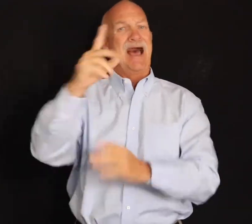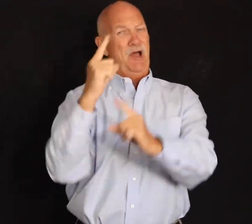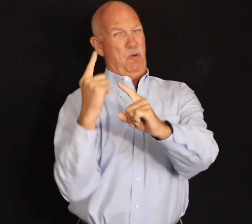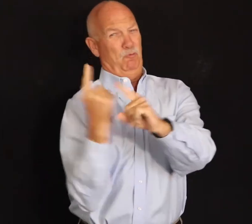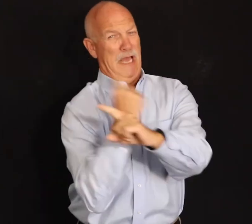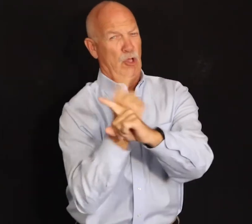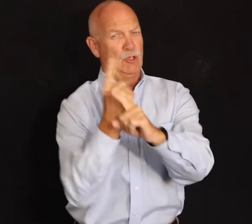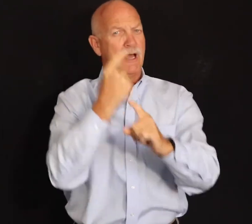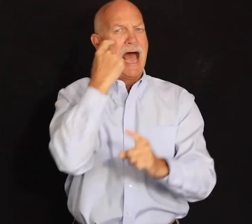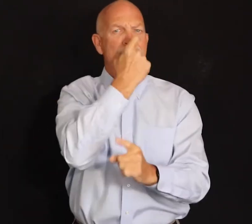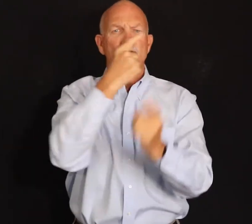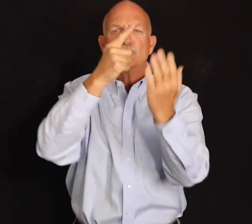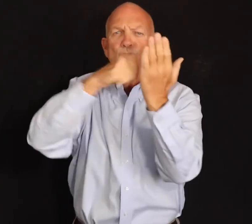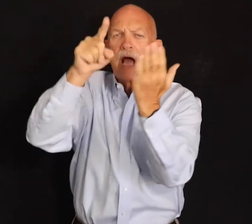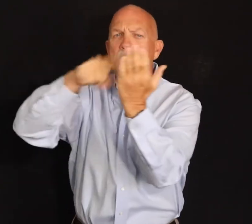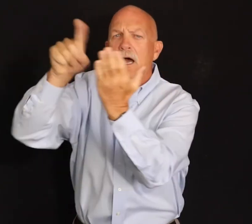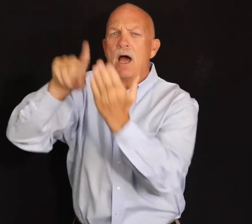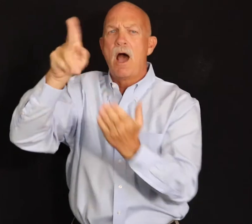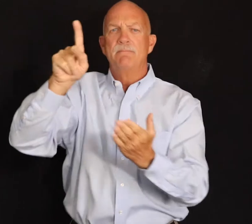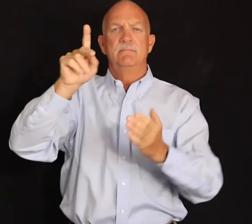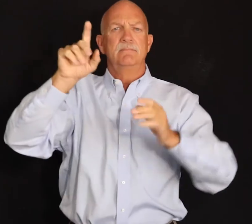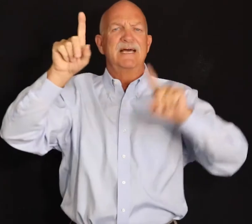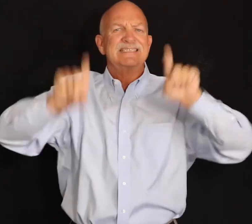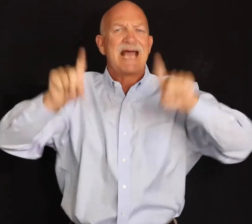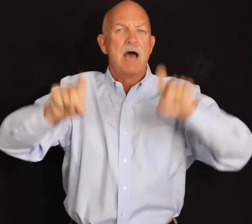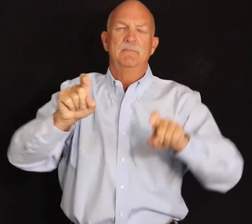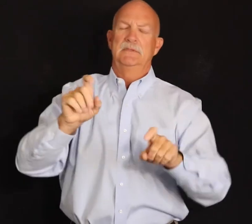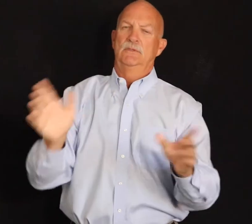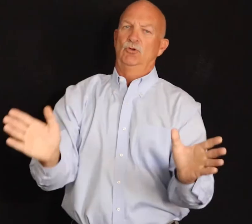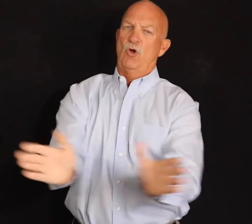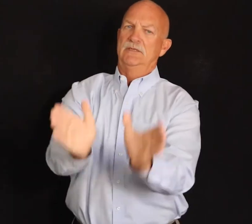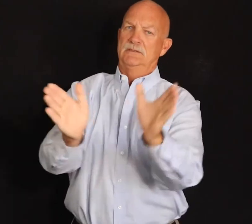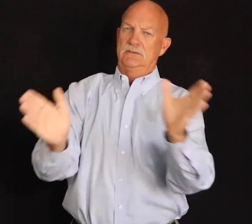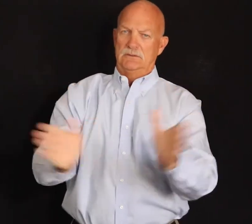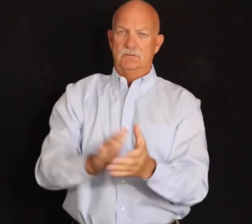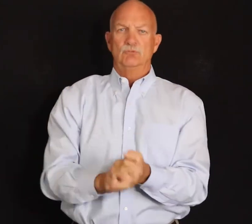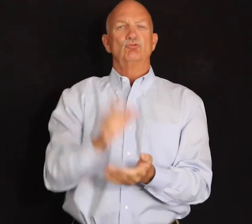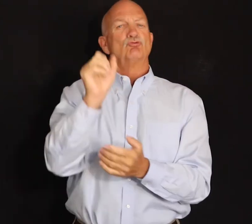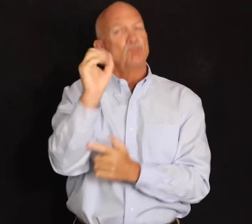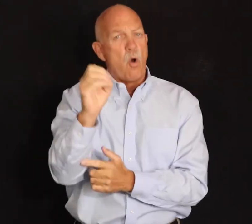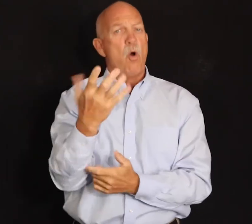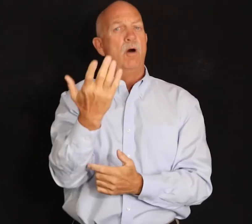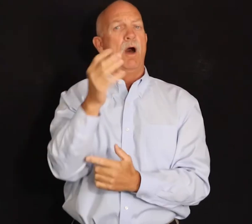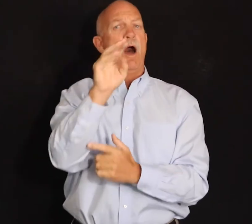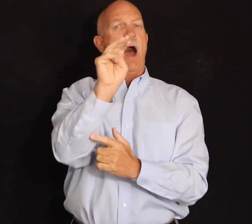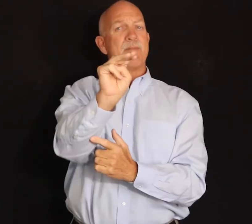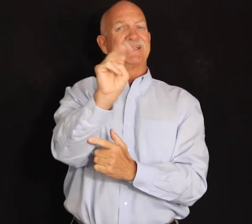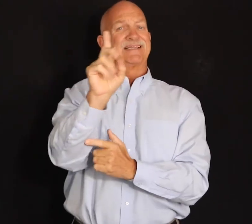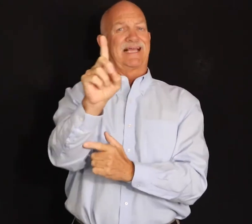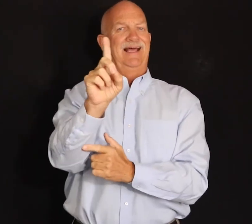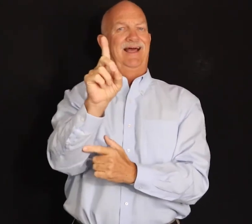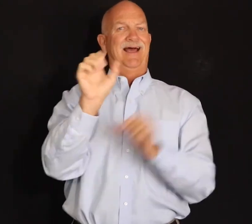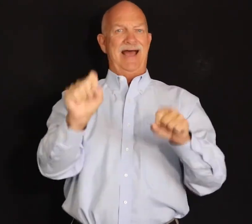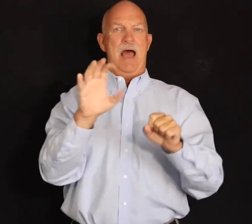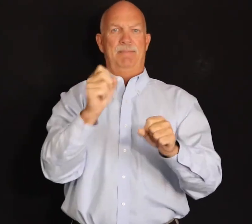Regular eye check-up exams are encouraged, so macular degeneration can be